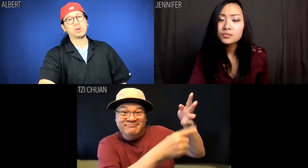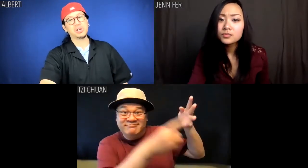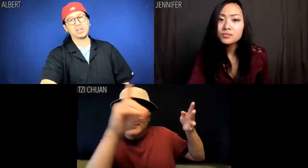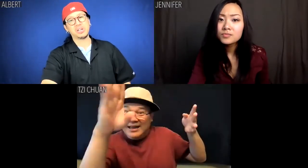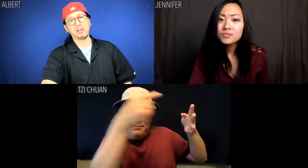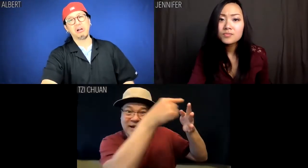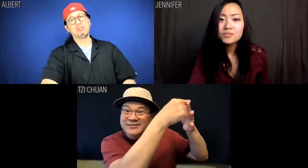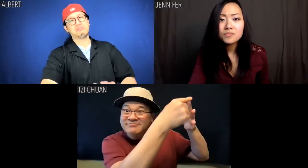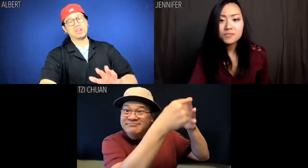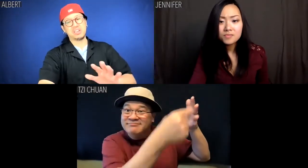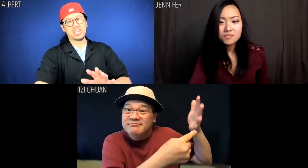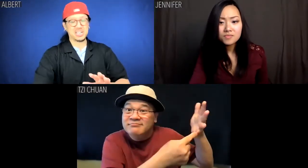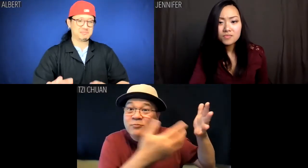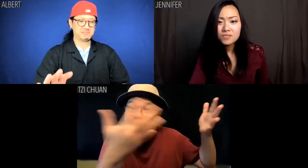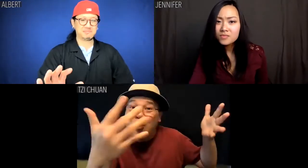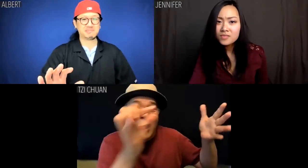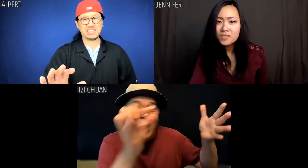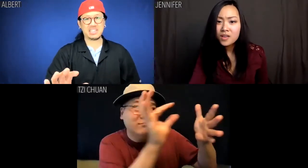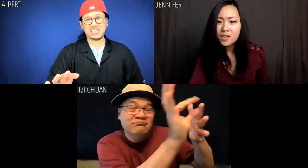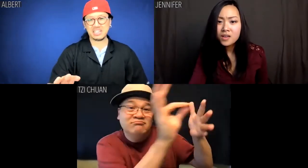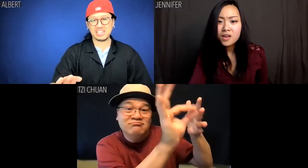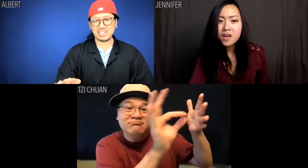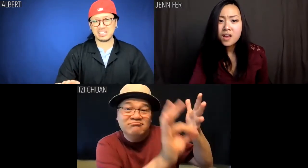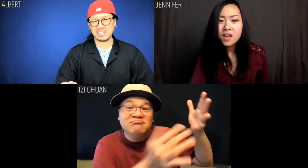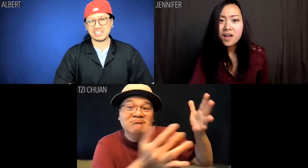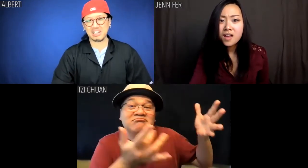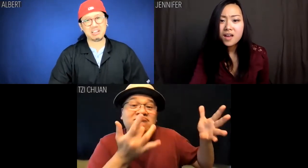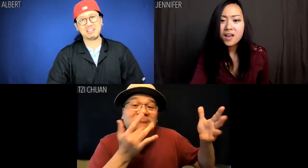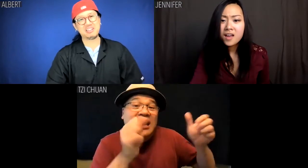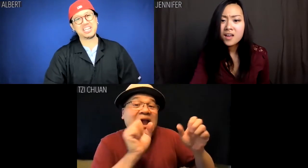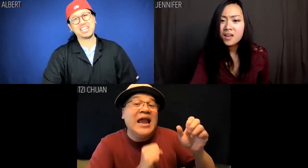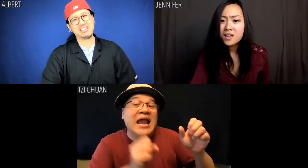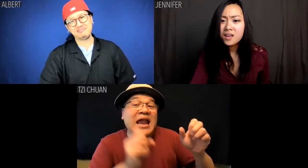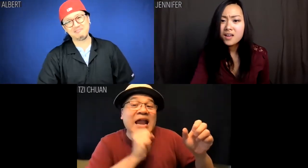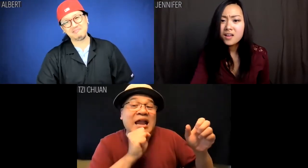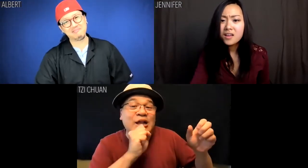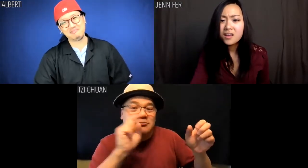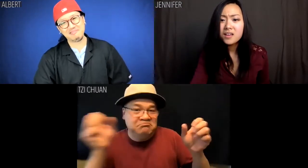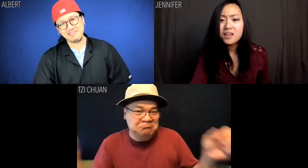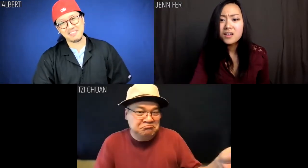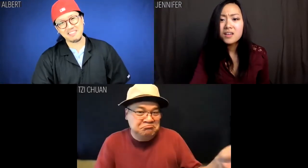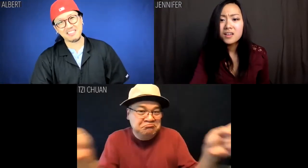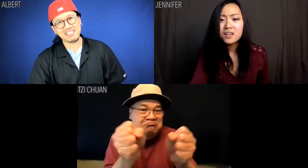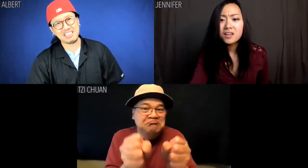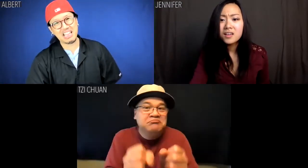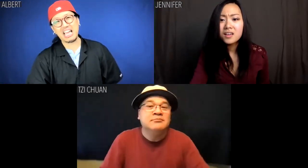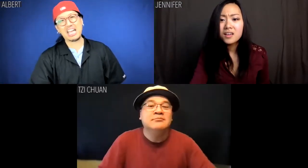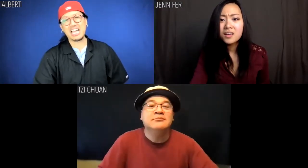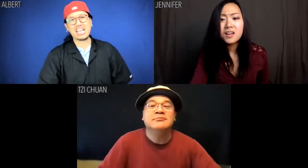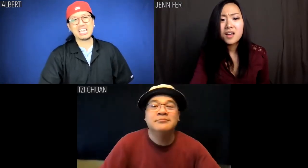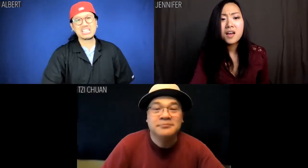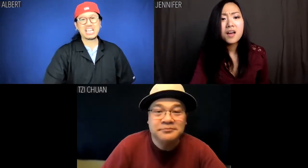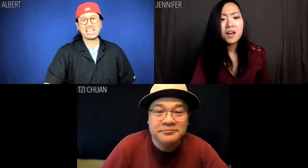on our database of eligible marriage-age partners.